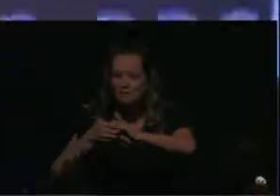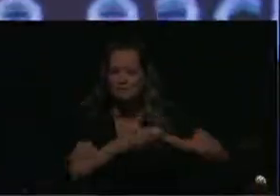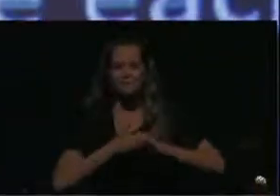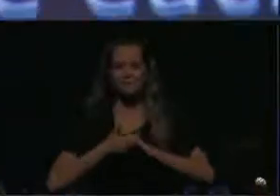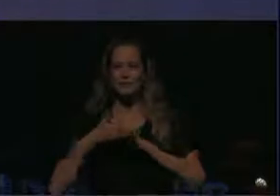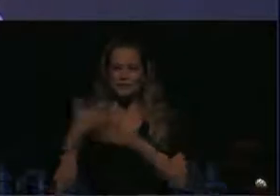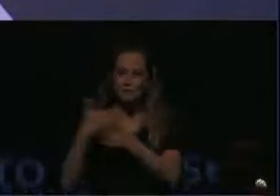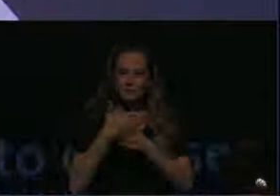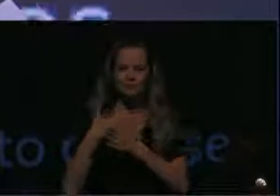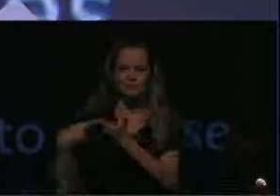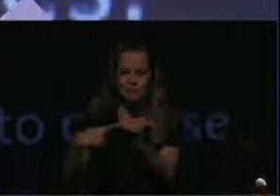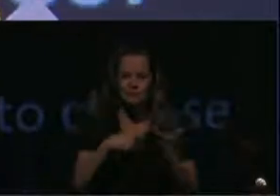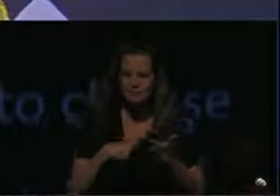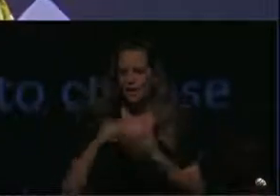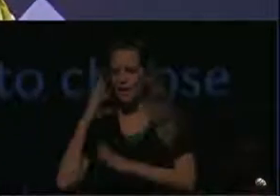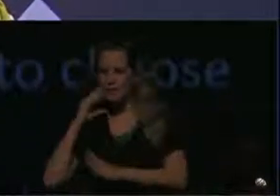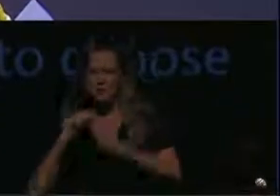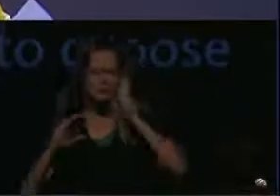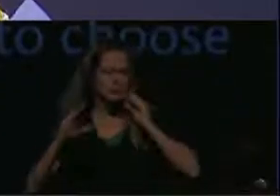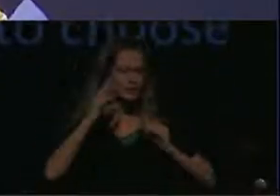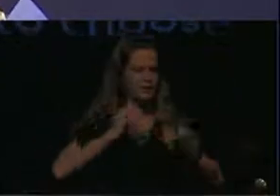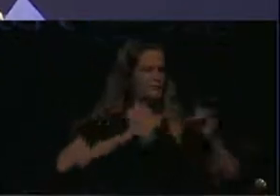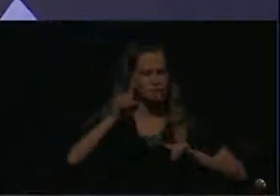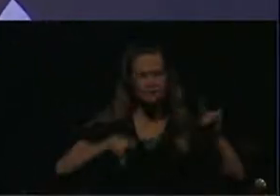collective experiences with artworks and artists and through carrying these